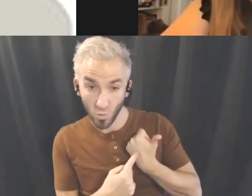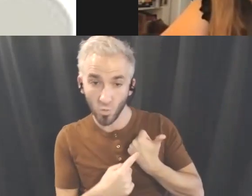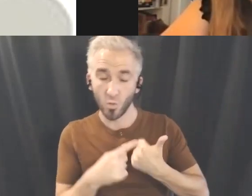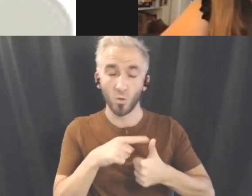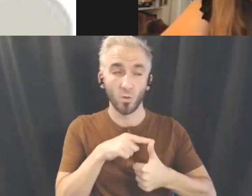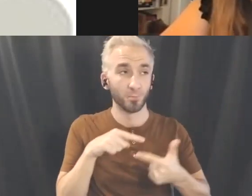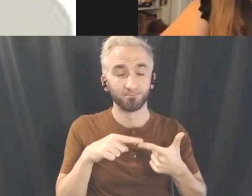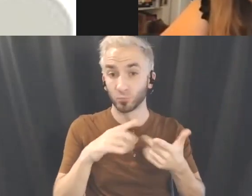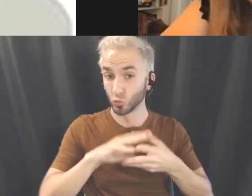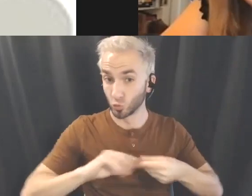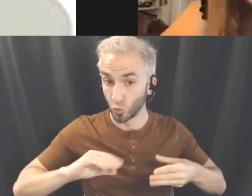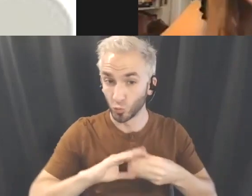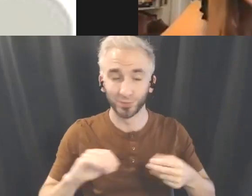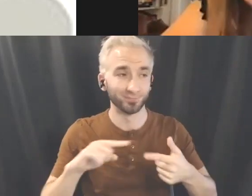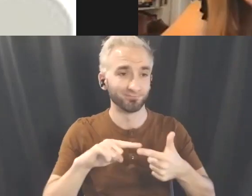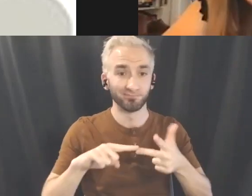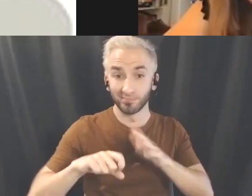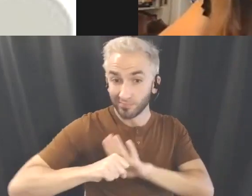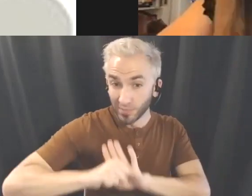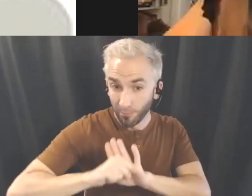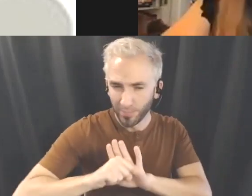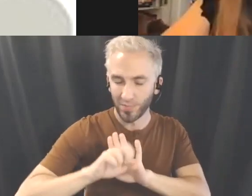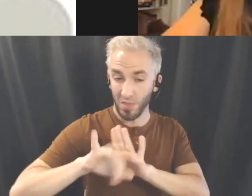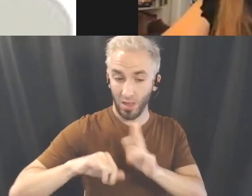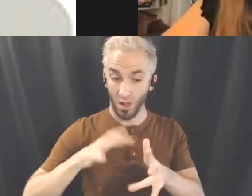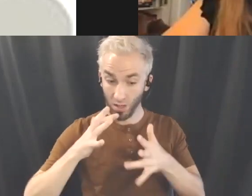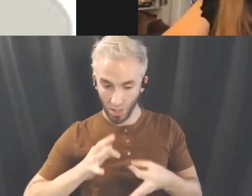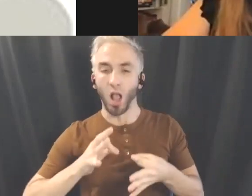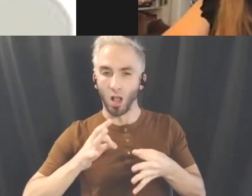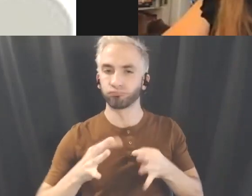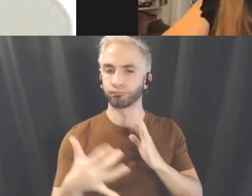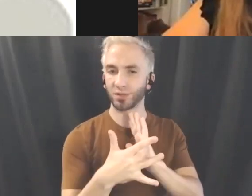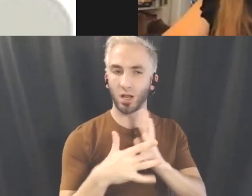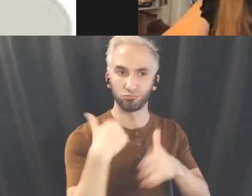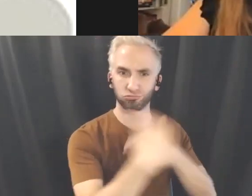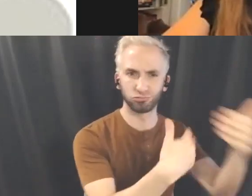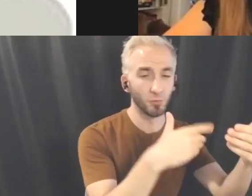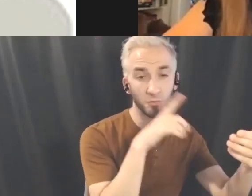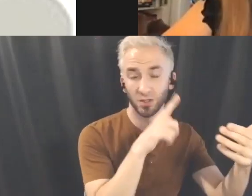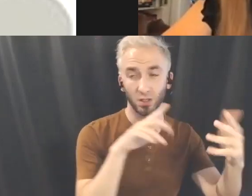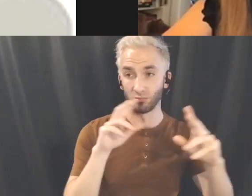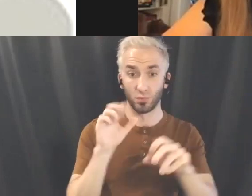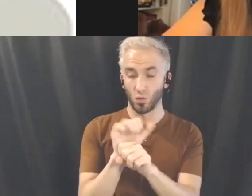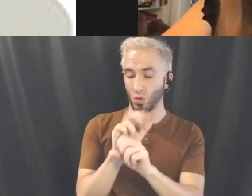There's just such exciting exciting work! I think I'll hand it over to Sammy.